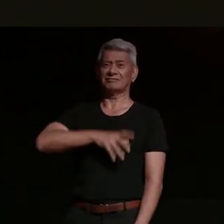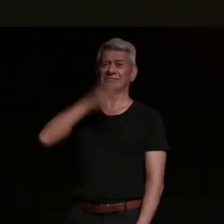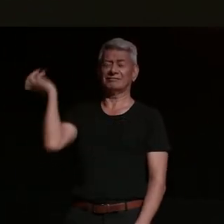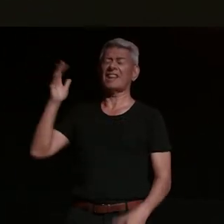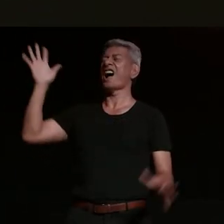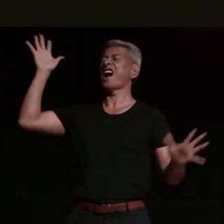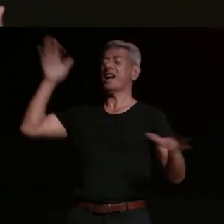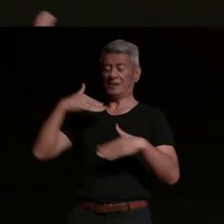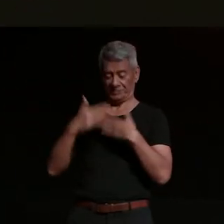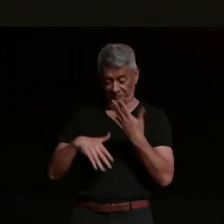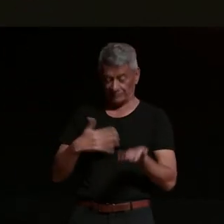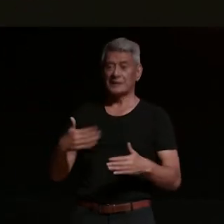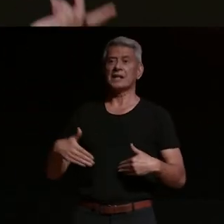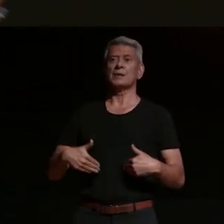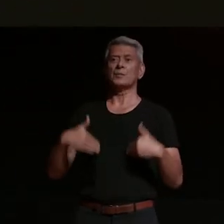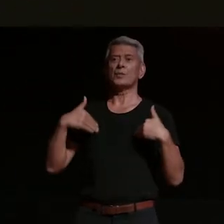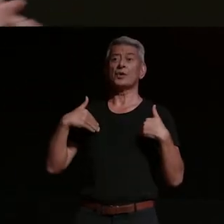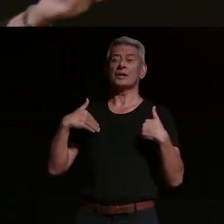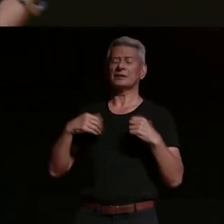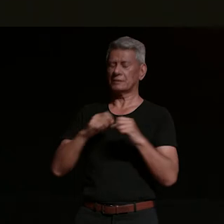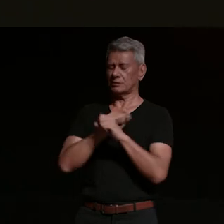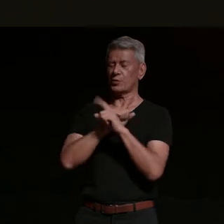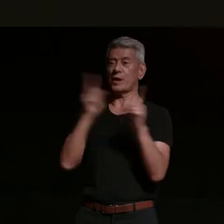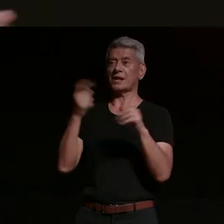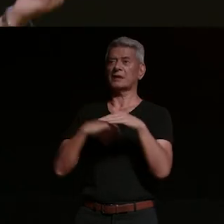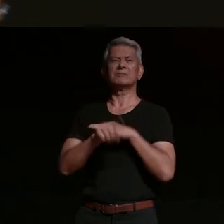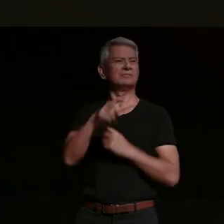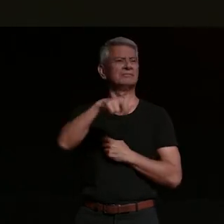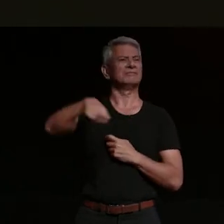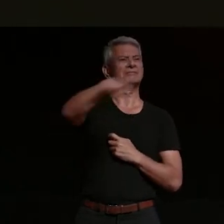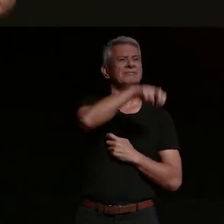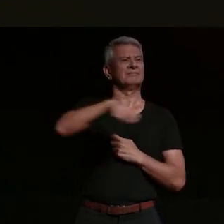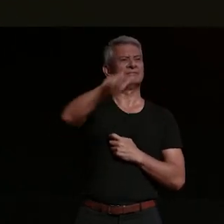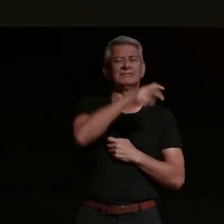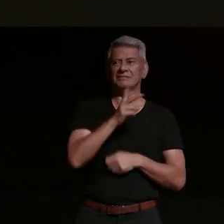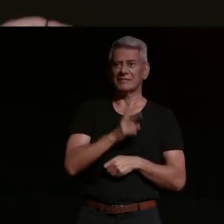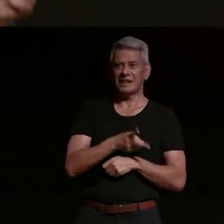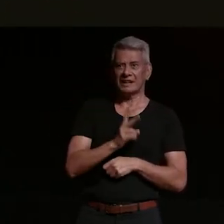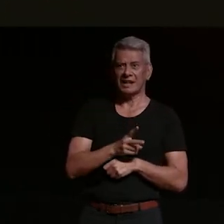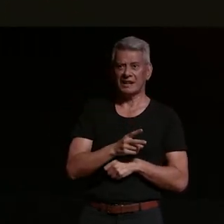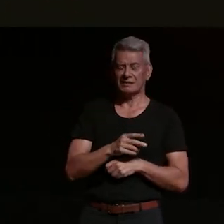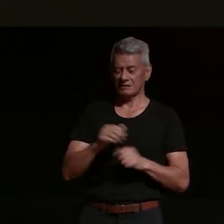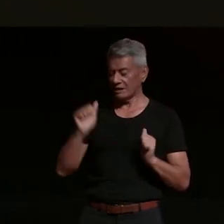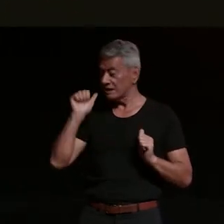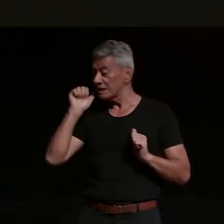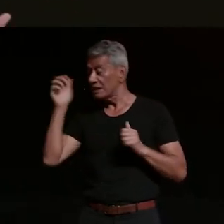in the morning and you have to go and watch motorcycles go running around a track again and then the next day you have to sober up because at some stage you've got to get back